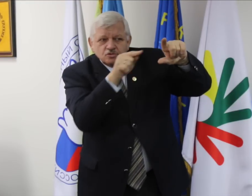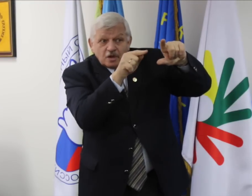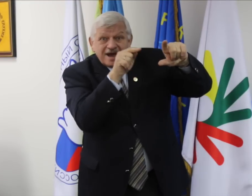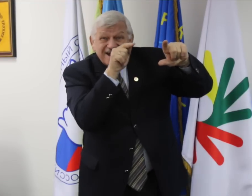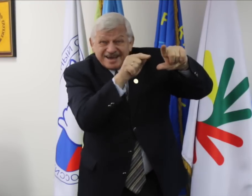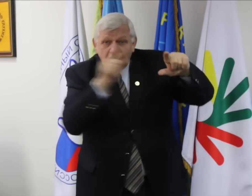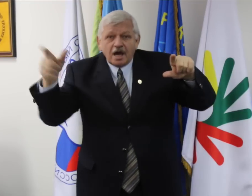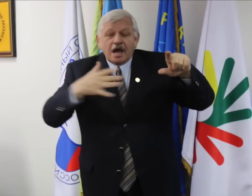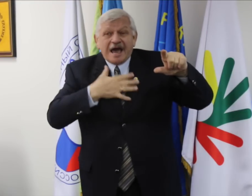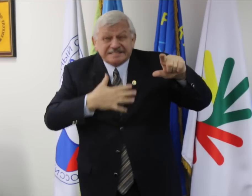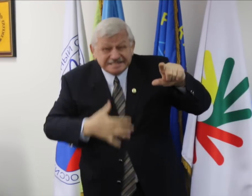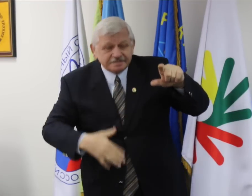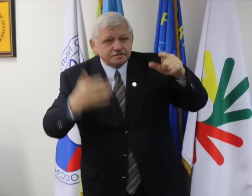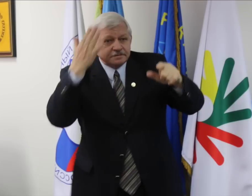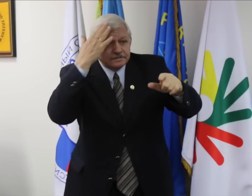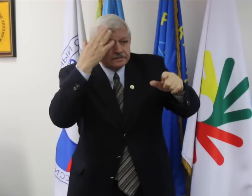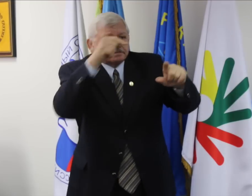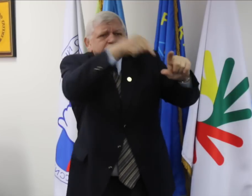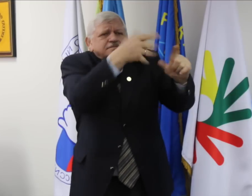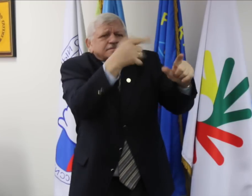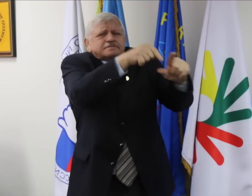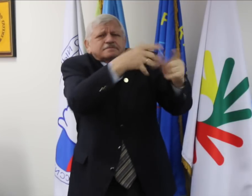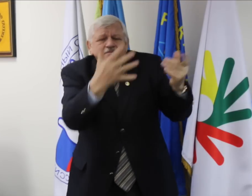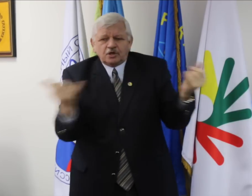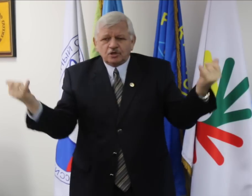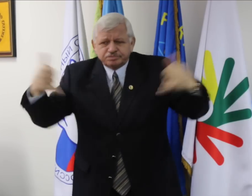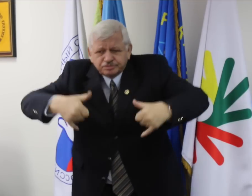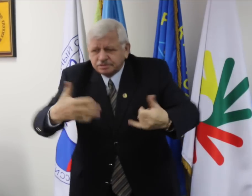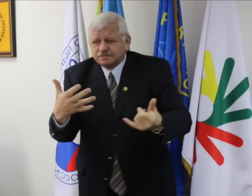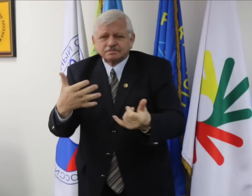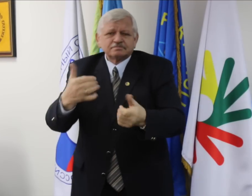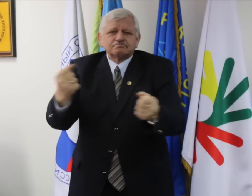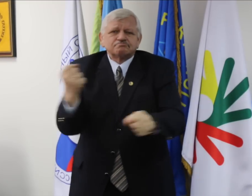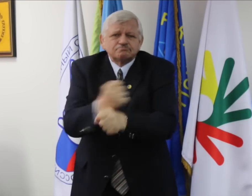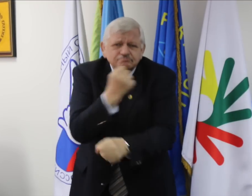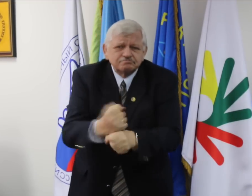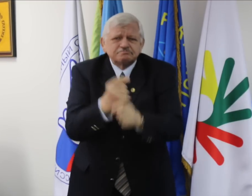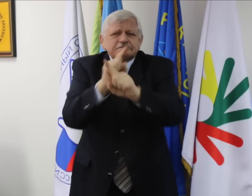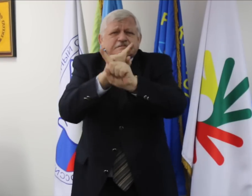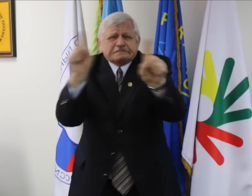Why choose to have the Winter Deaflympics in K-M as it’s in remote area and especially